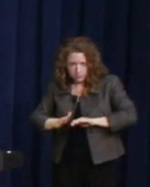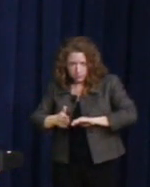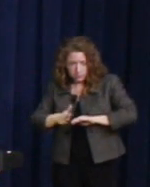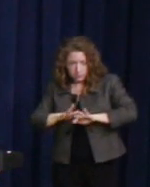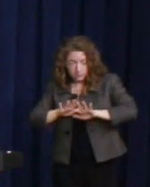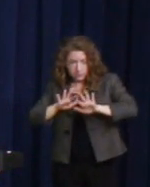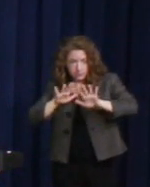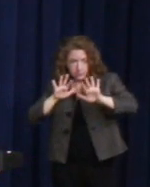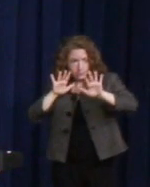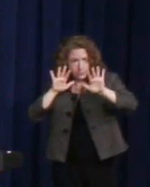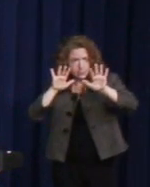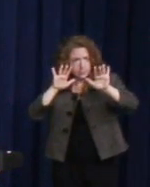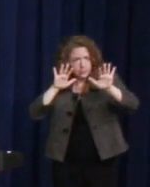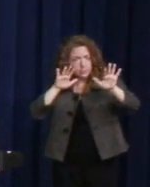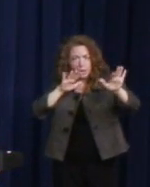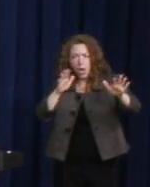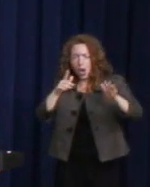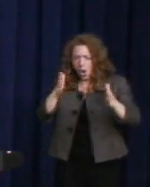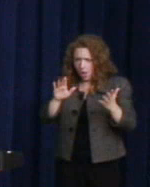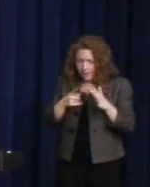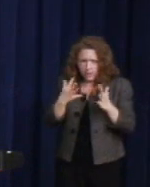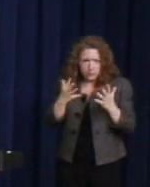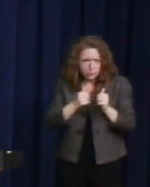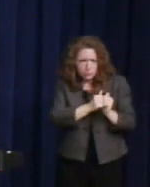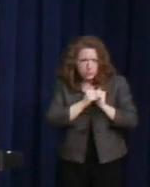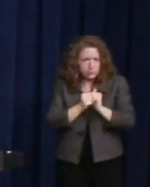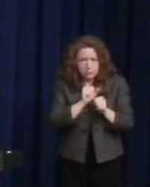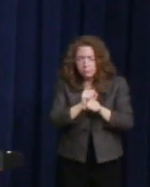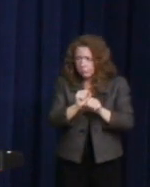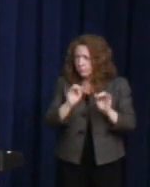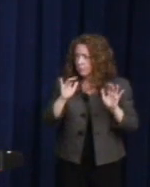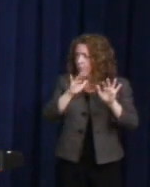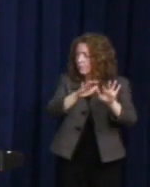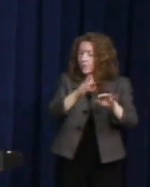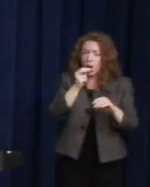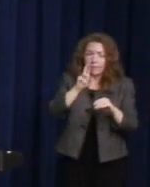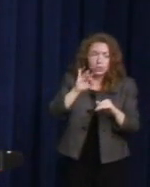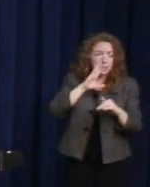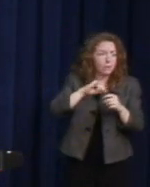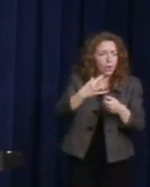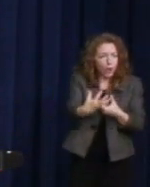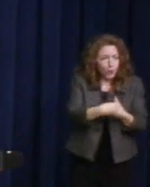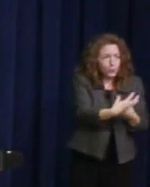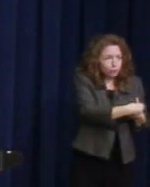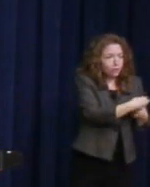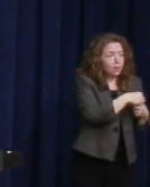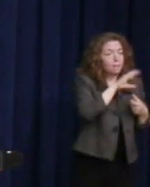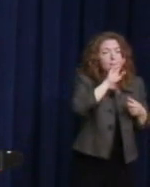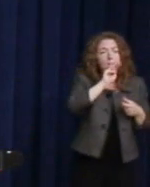Harvey talked about inclusion. He talked about all minorities getting together and no longer being the minority.